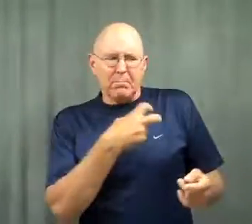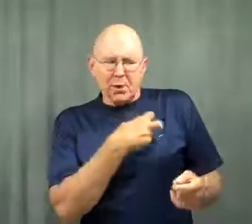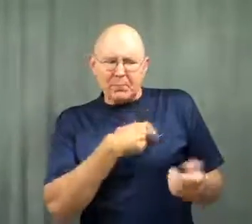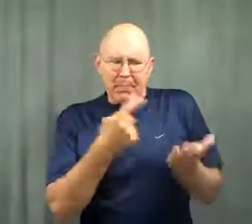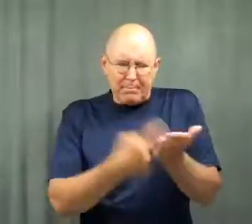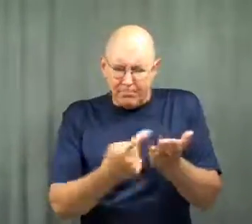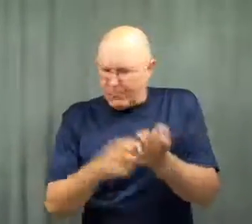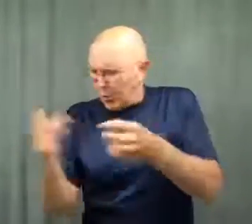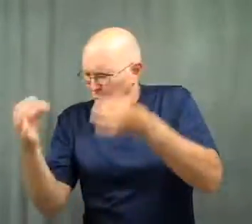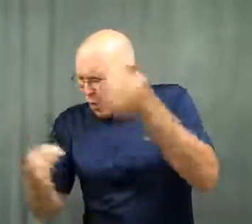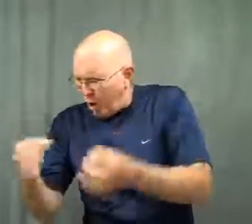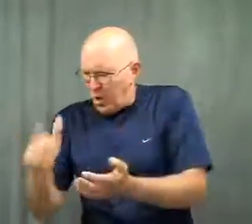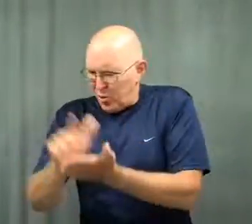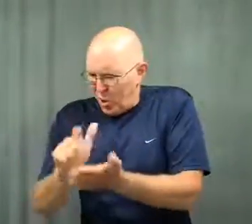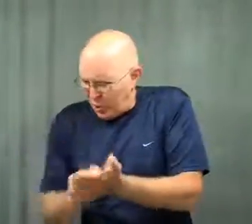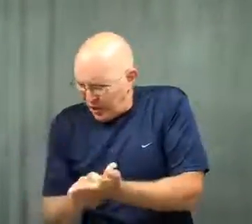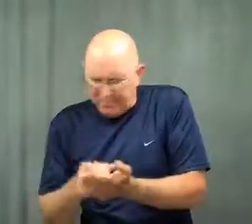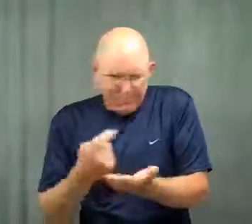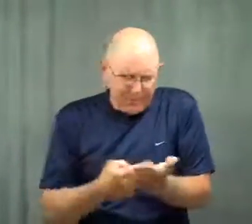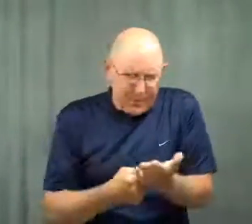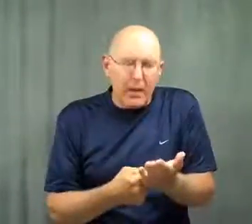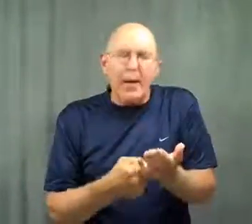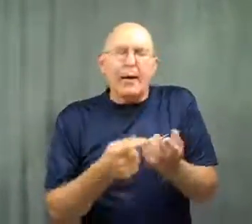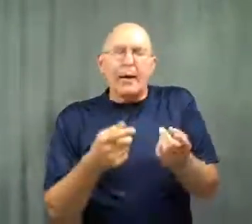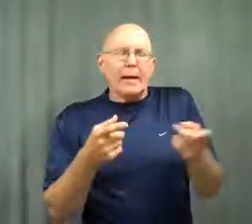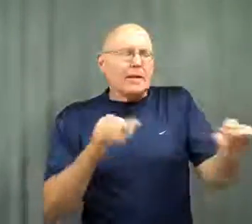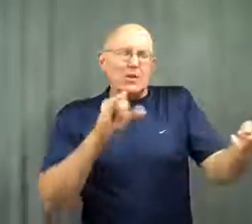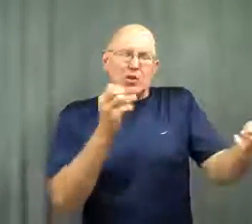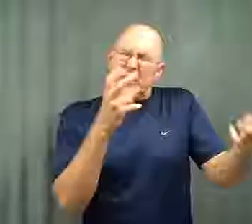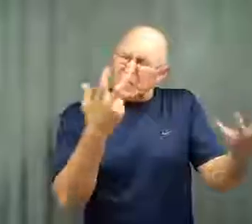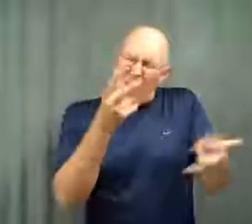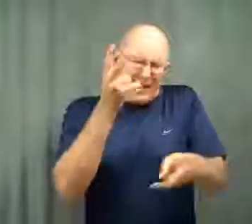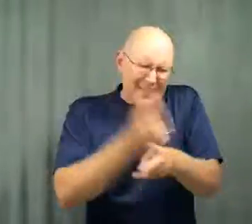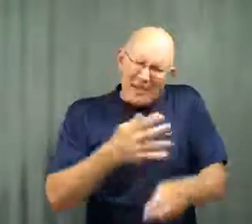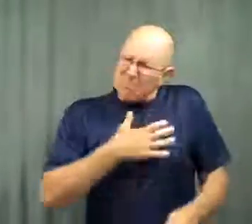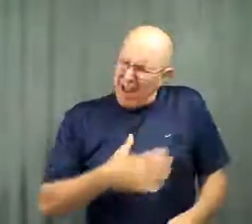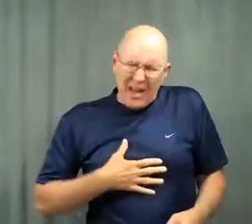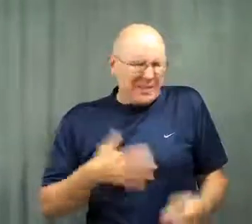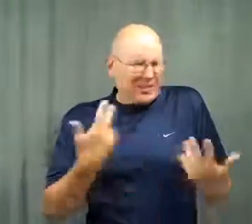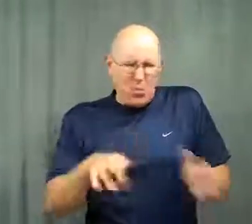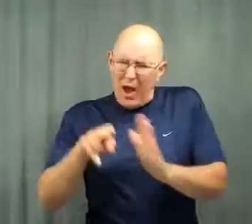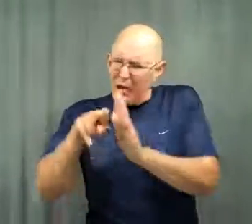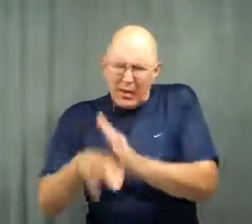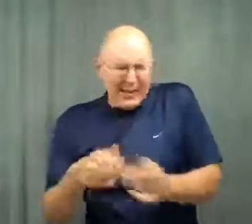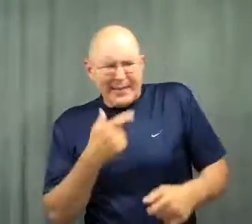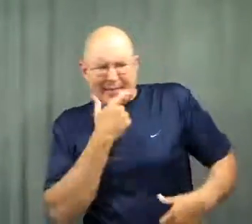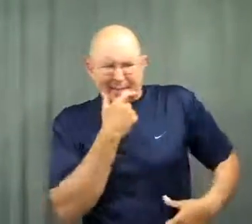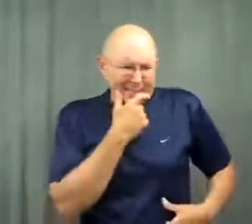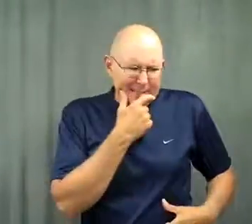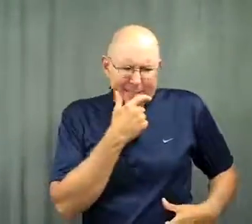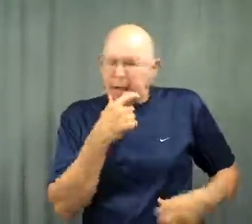So the police discussed it, and it went to court with the lawyers. Jean did not want to bury the bodies, she wanted to keep them.